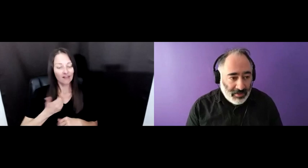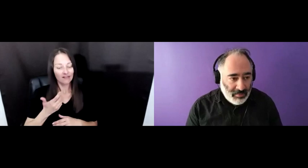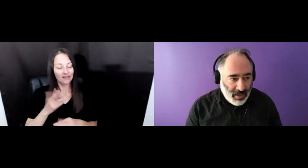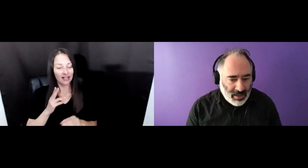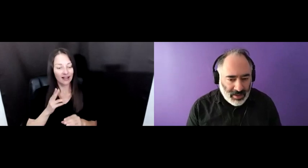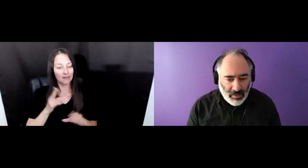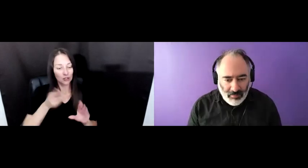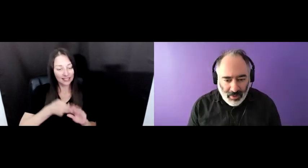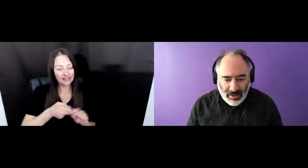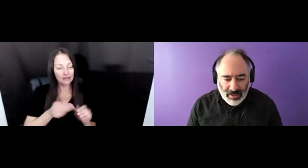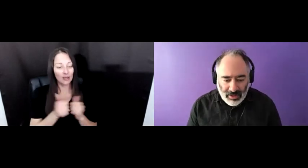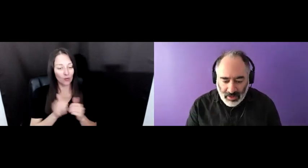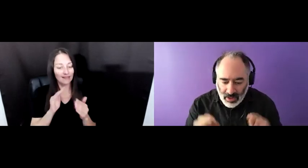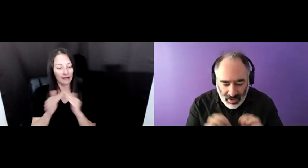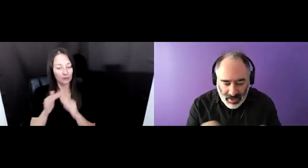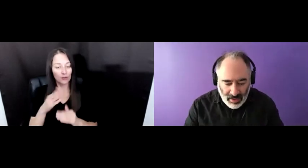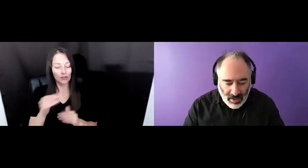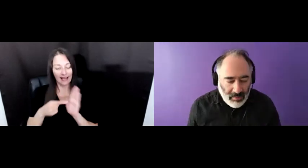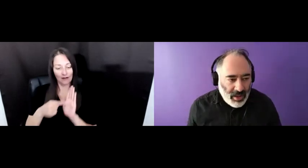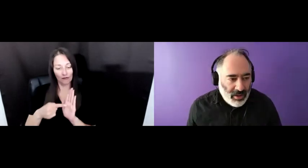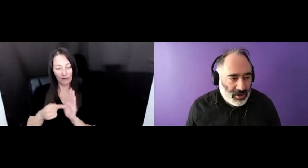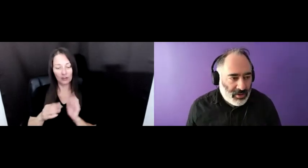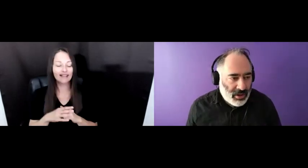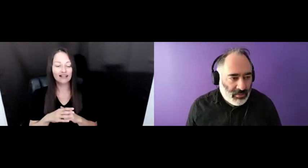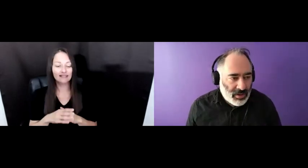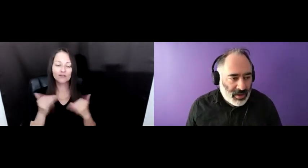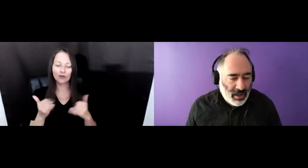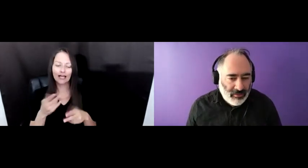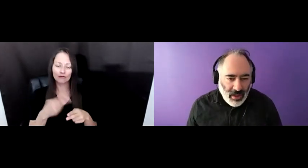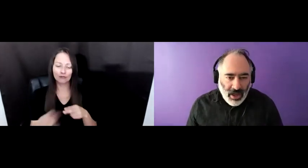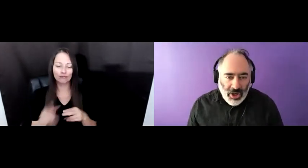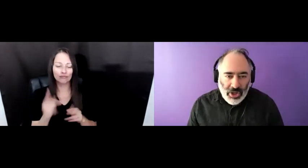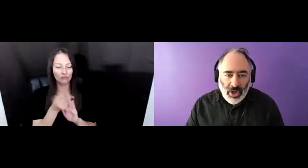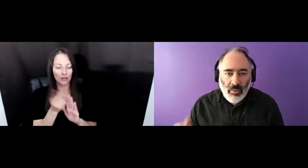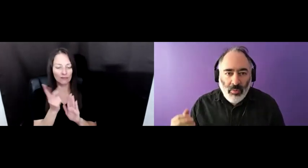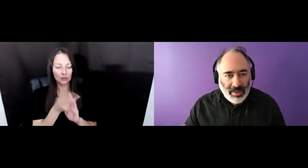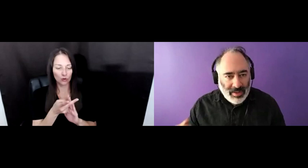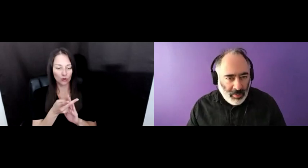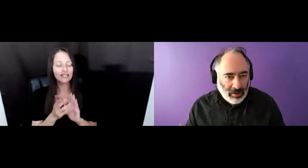AMAZING. SO WHAT I WANTED TO DO JUST IN A MINUTE OR TWO HERE WAS TO KIND OF SHOW WHAT SUPPORT LOOKS